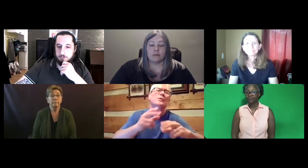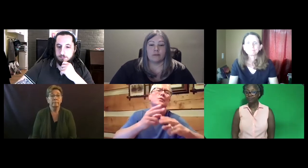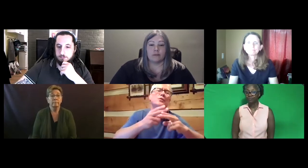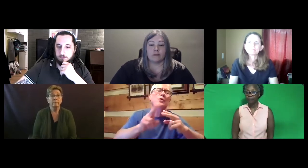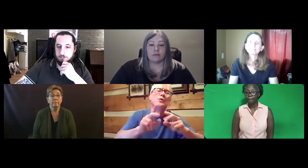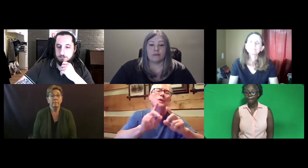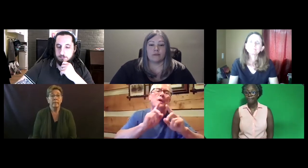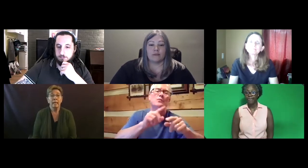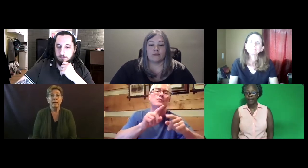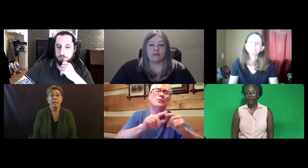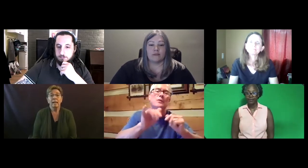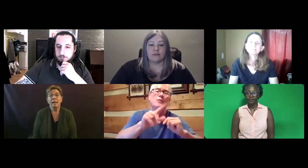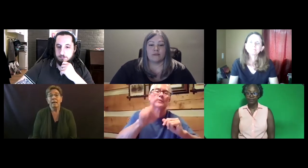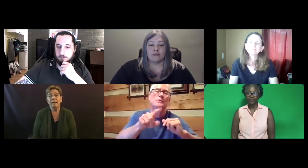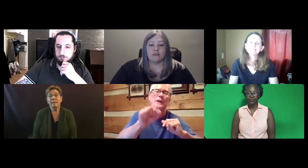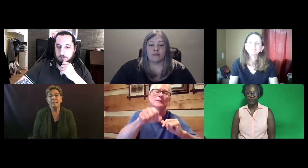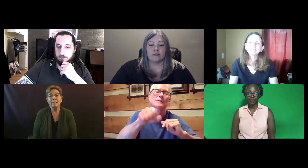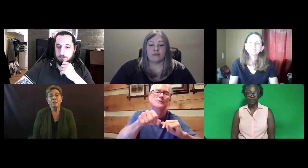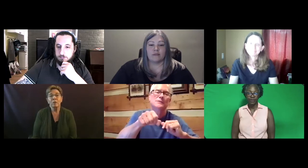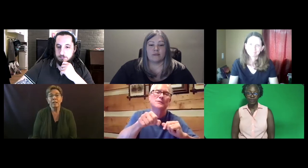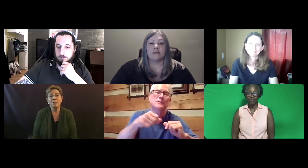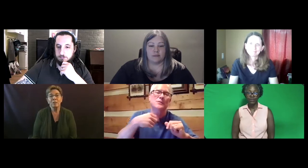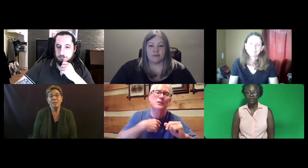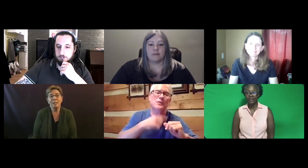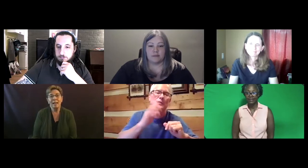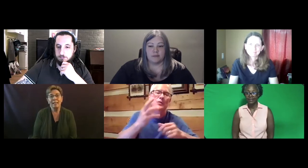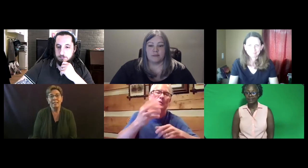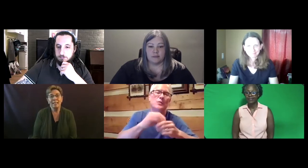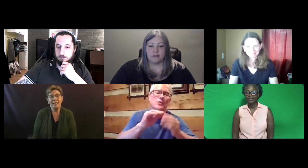Cliff: This is Cliff, the short answer to that is yes.